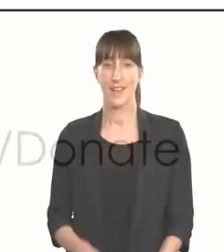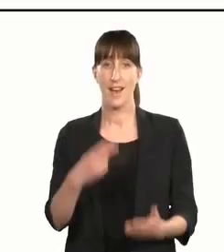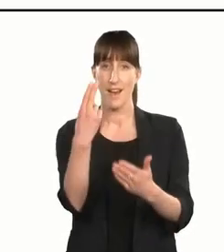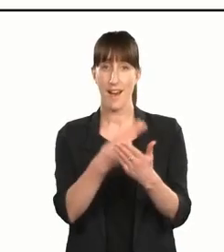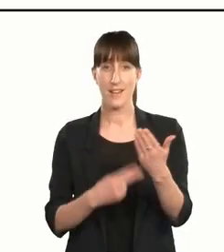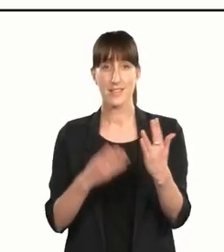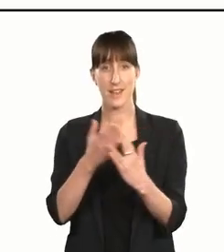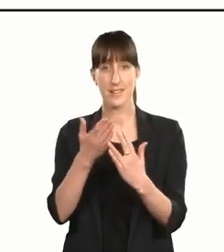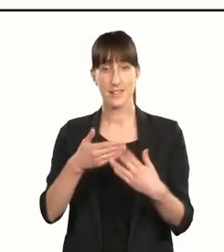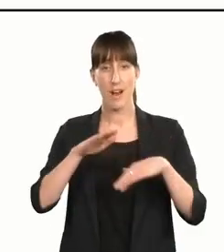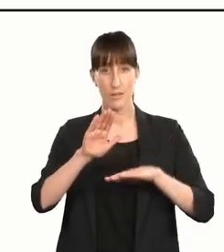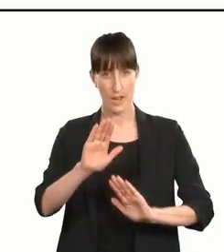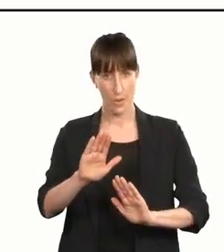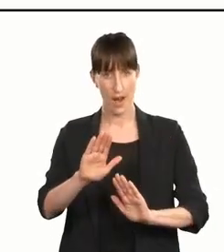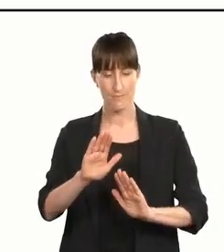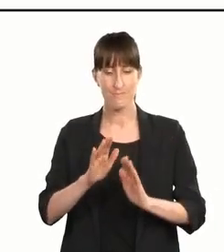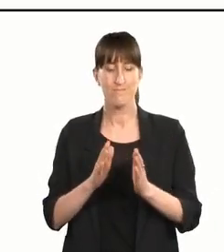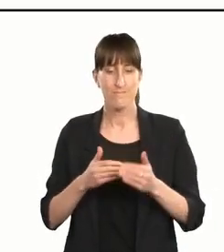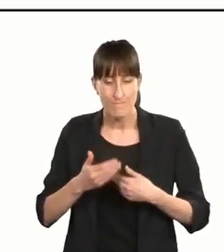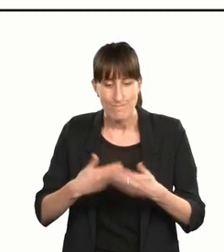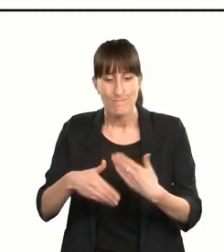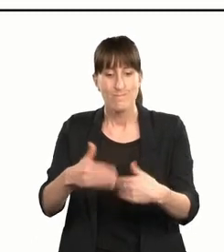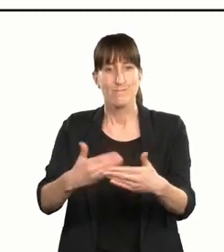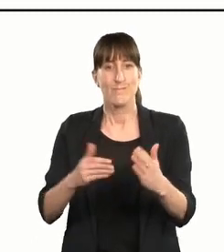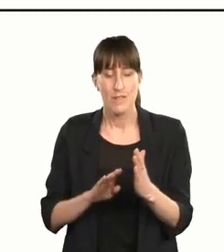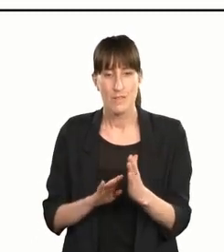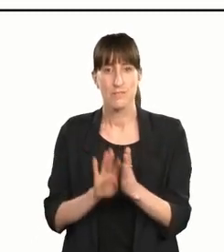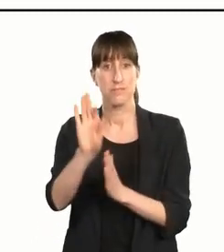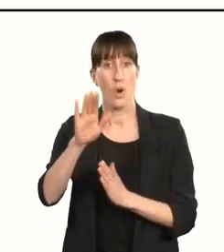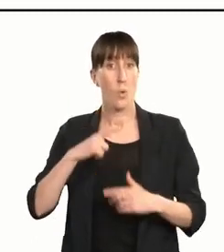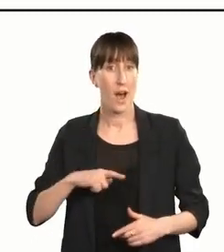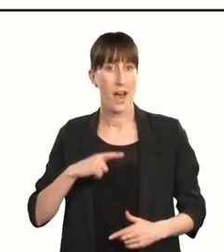Arts Access Aotearoa thrives because of its people, organisations,